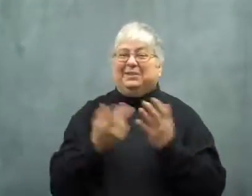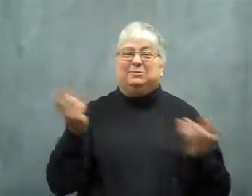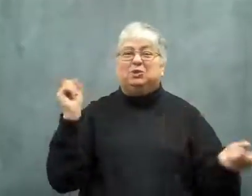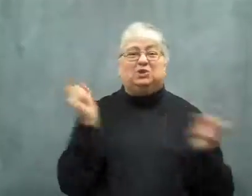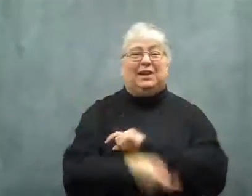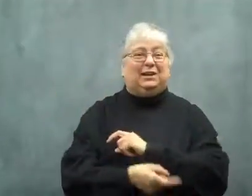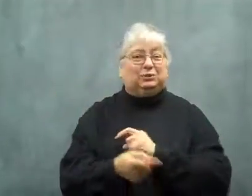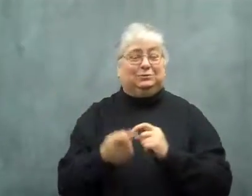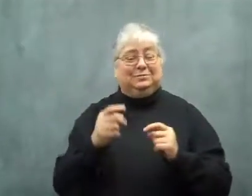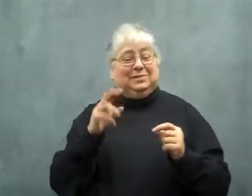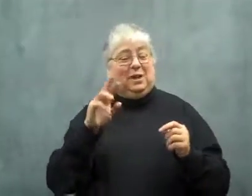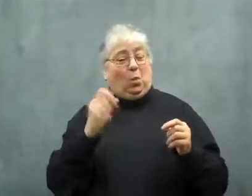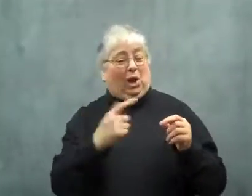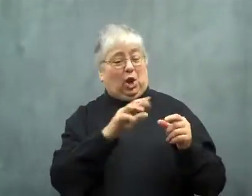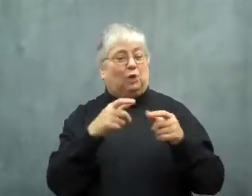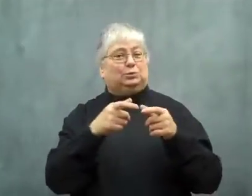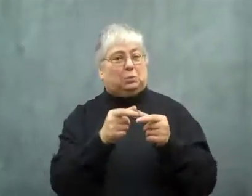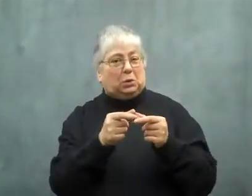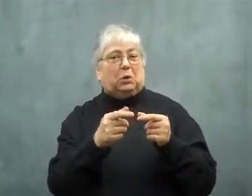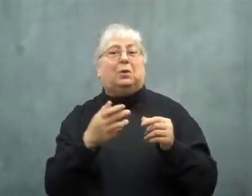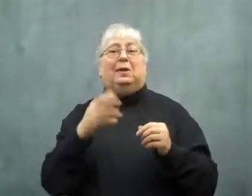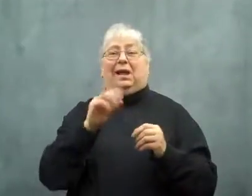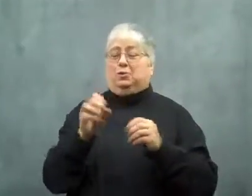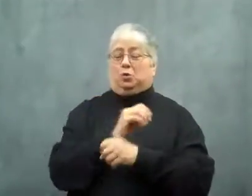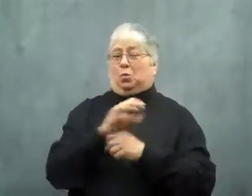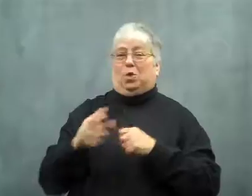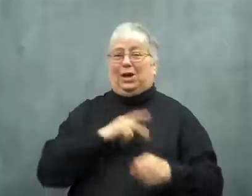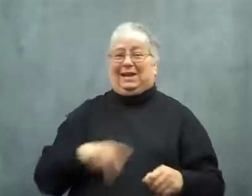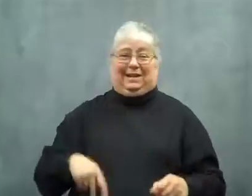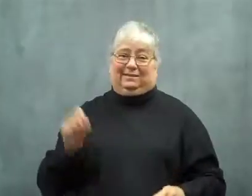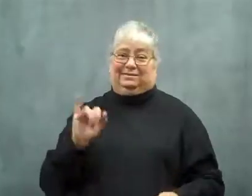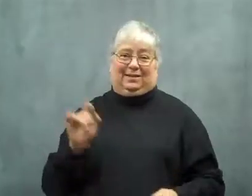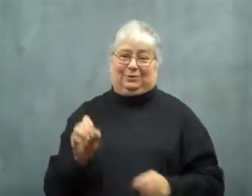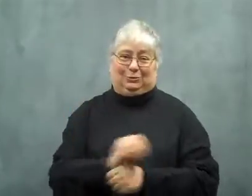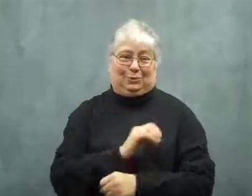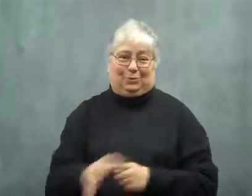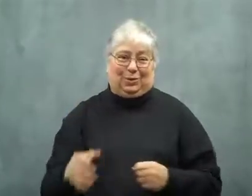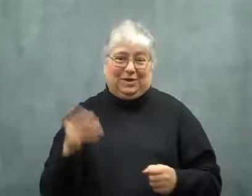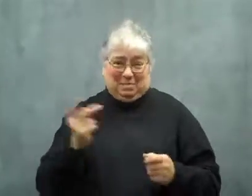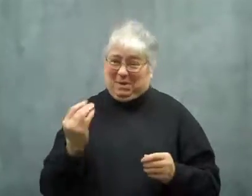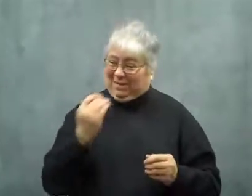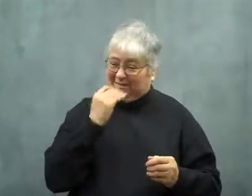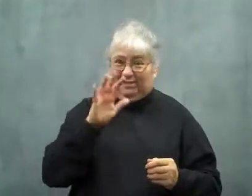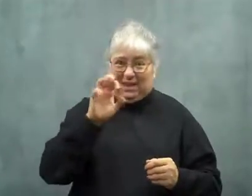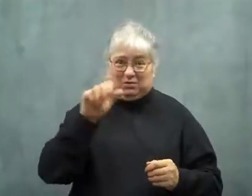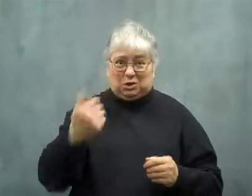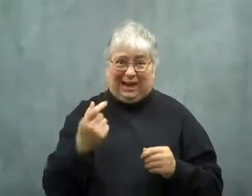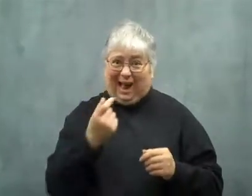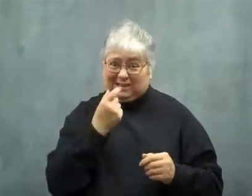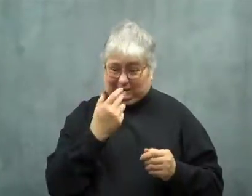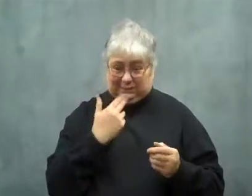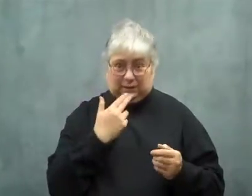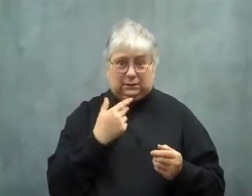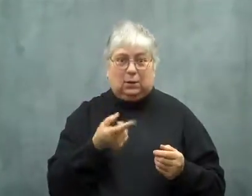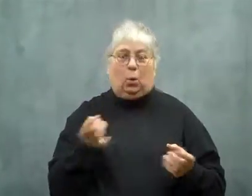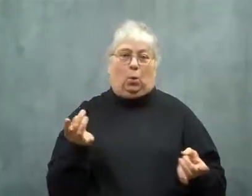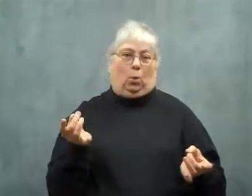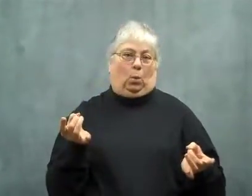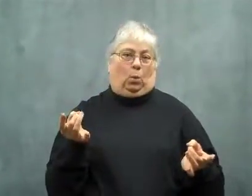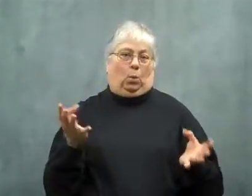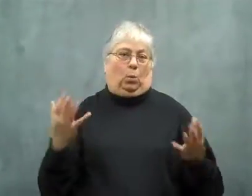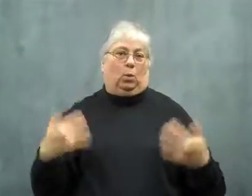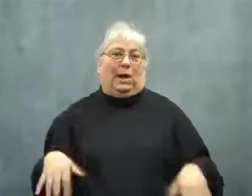That means downsizing the regular bar, and not making the king size anymore.